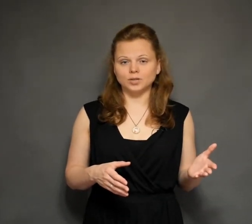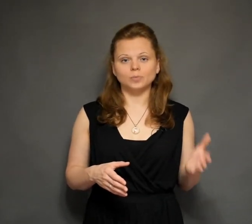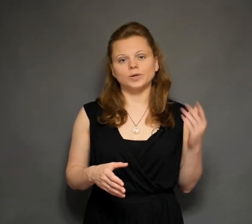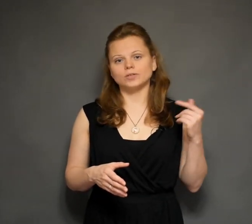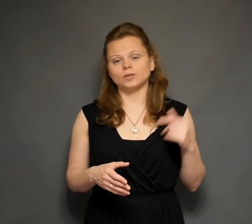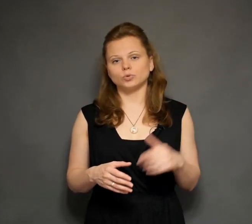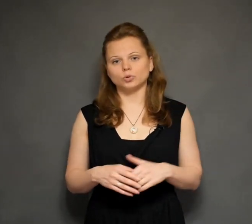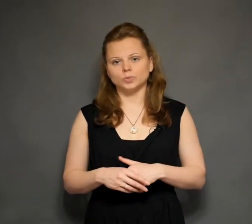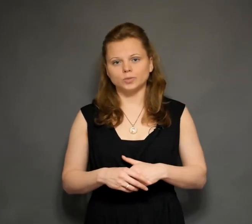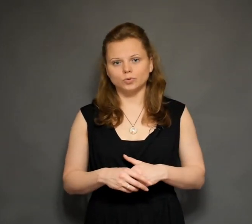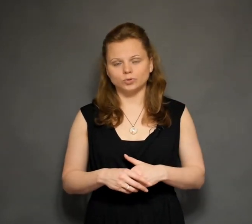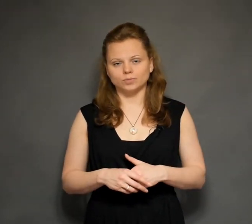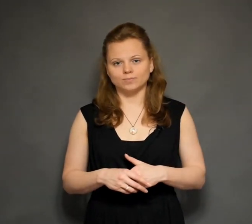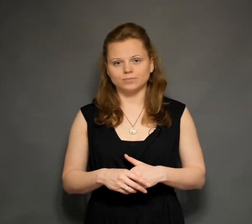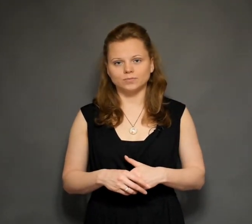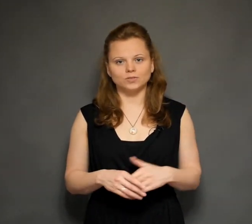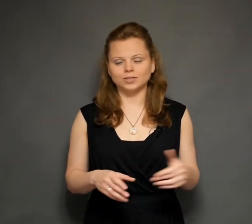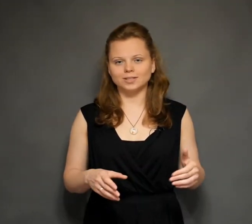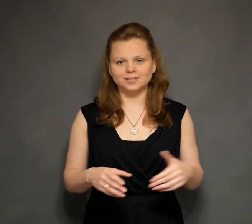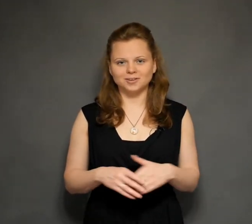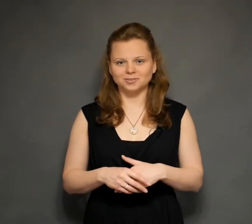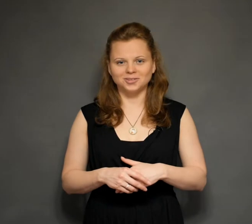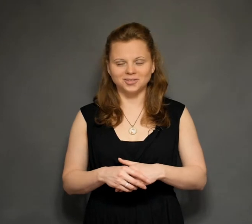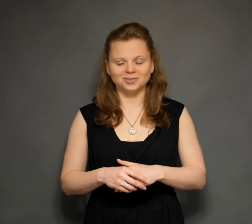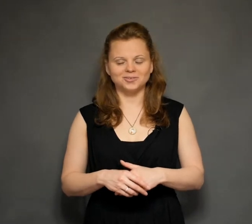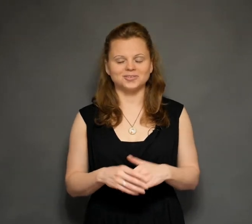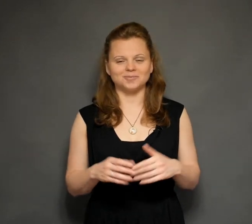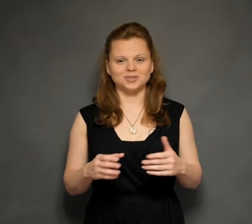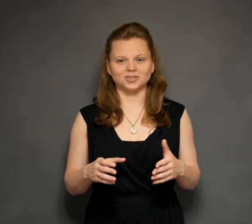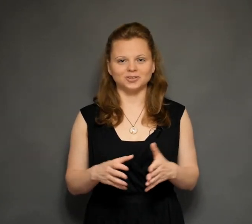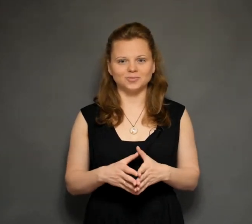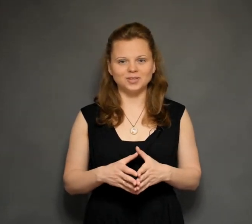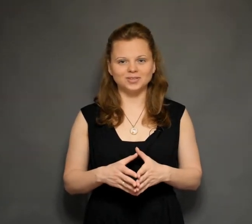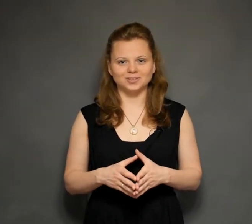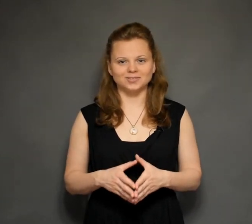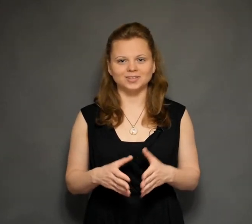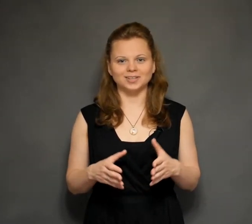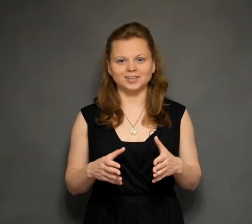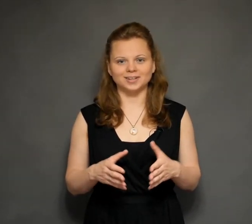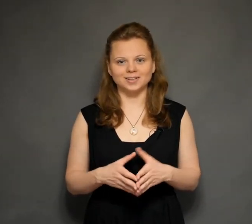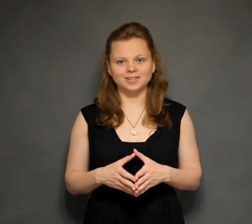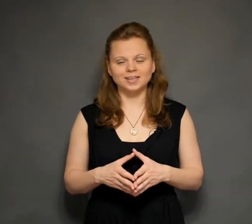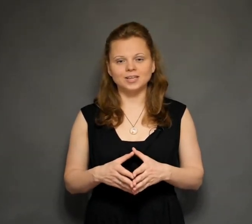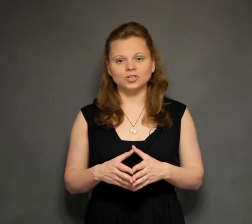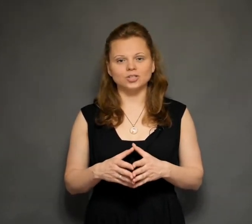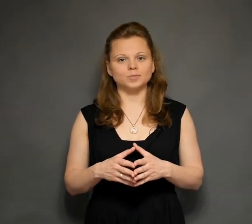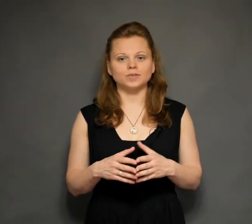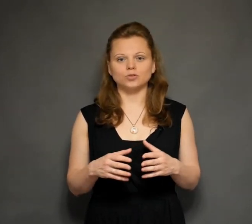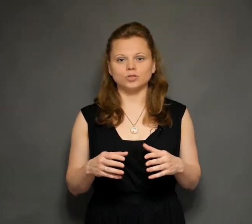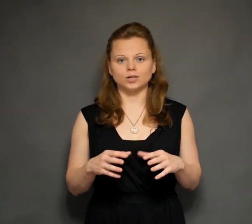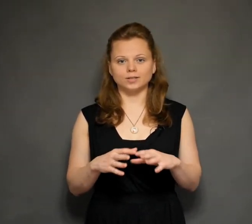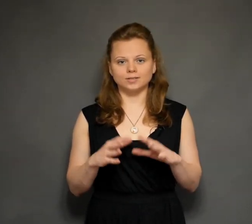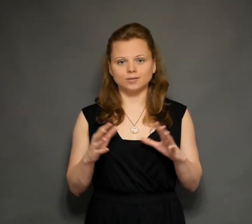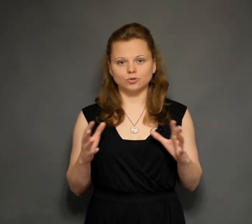Usually work on requests They do not always know where they are their documents are not always they are stored or often that the safety of the very